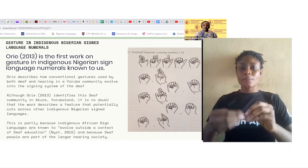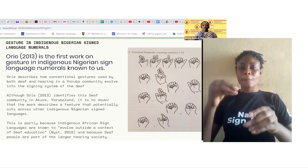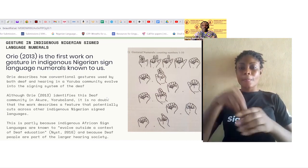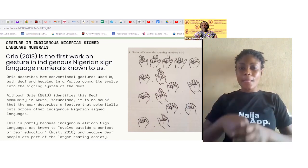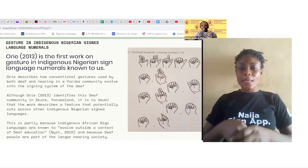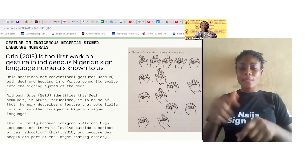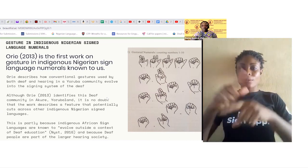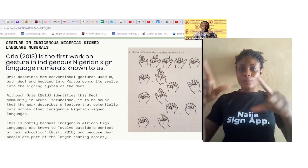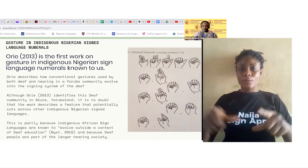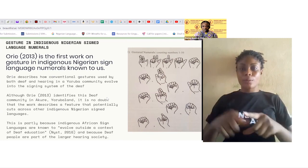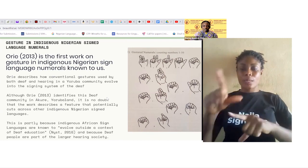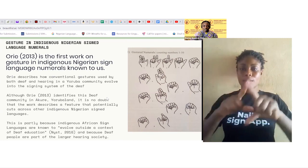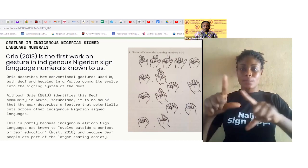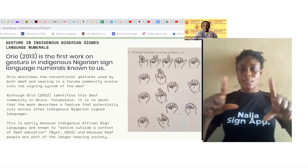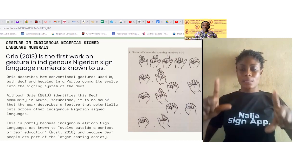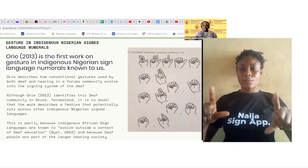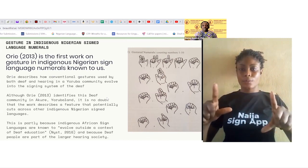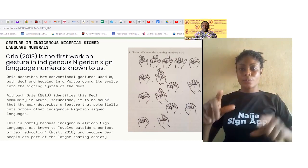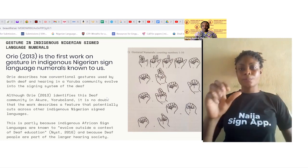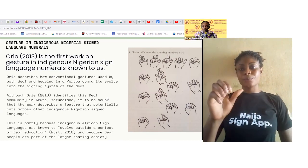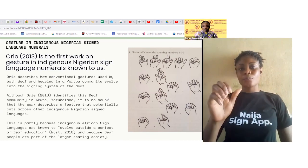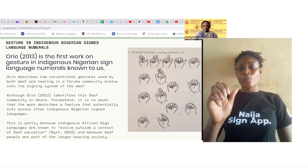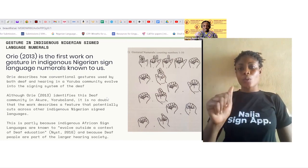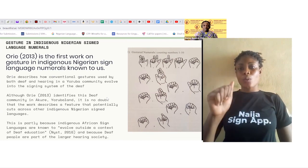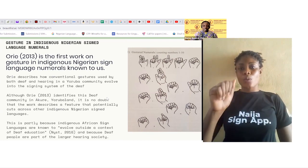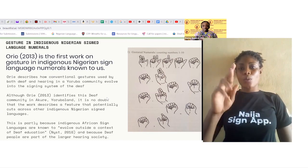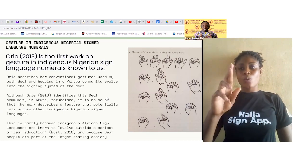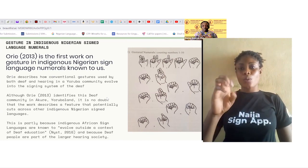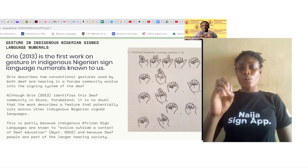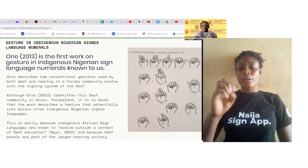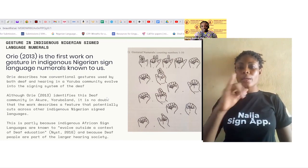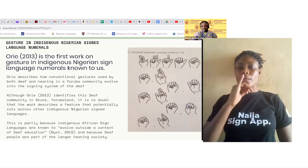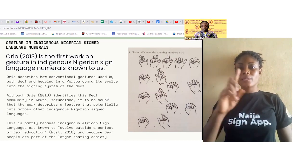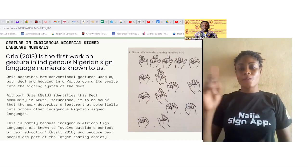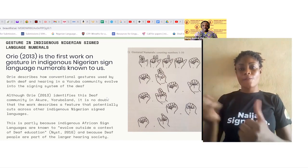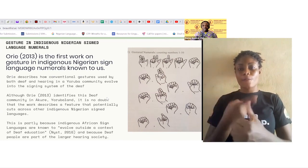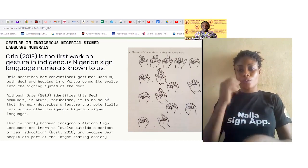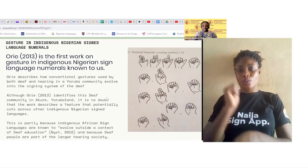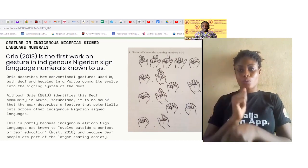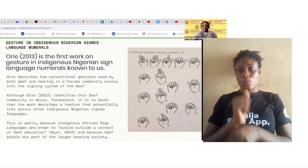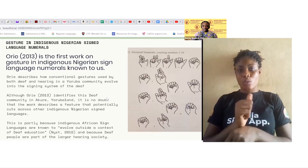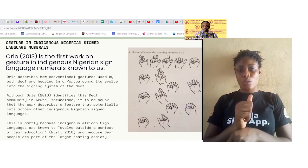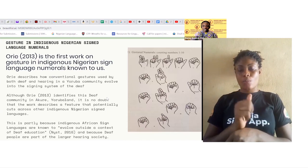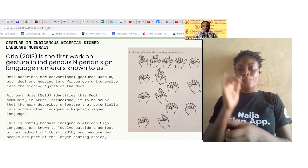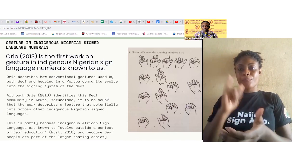Orie is the first work that is known to us that describes indigenous sign languages and gestures